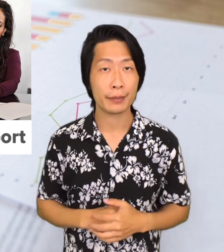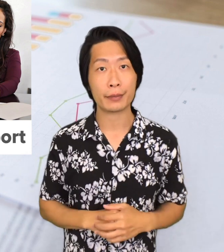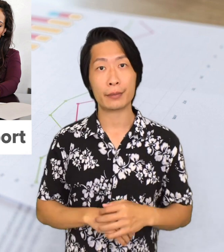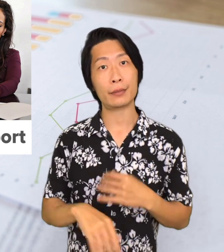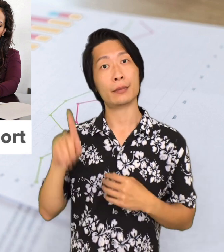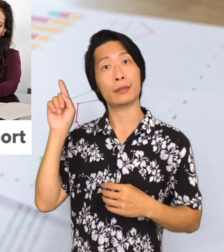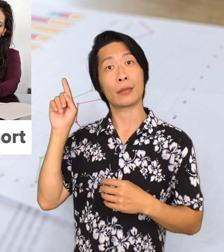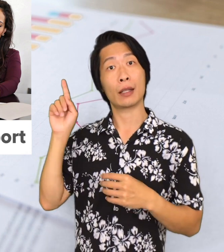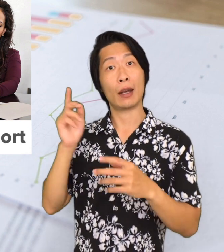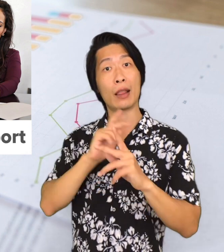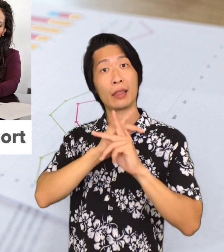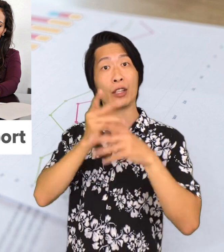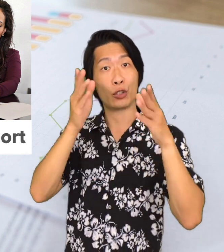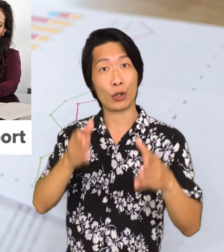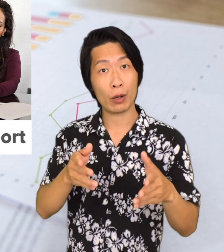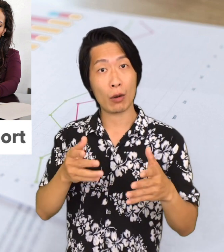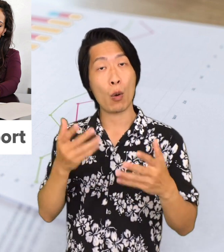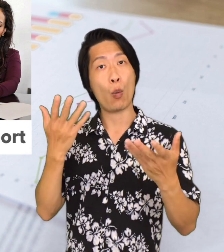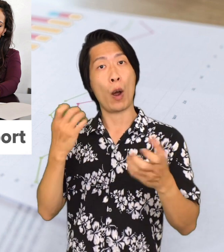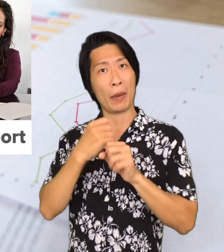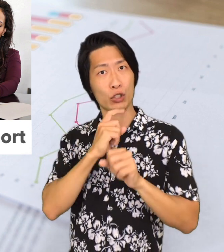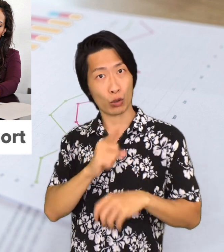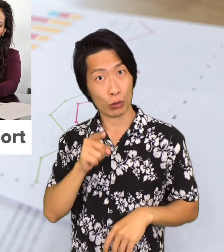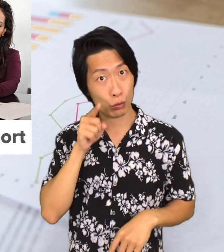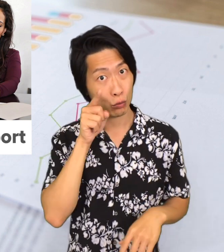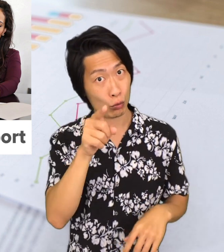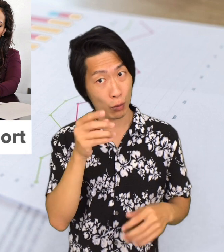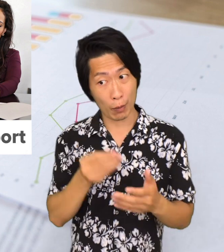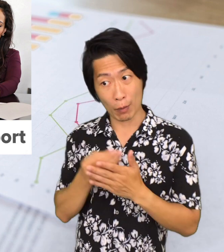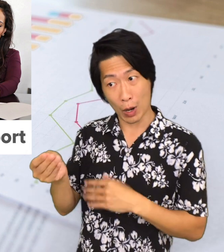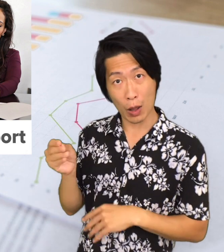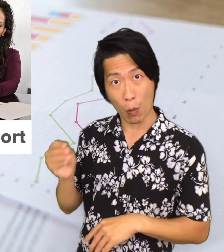The home lender wants to make sure that, that home,